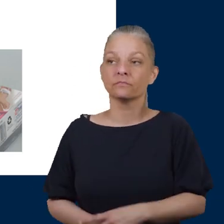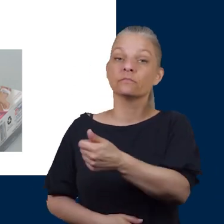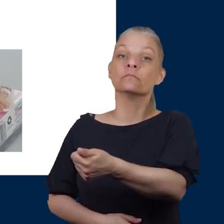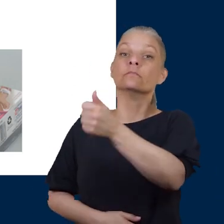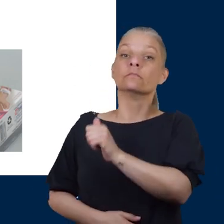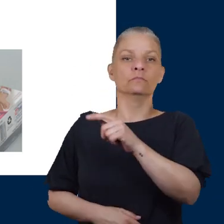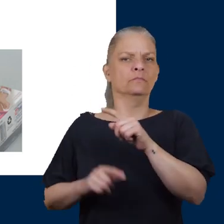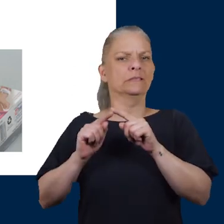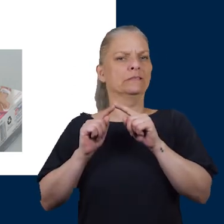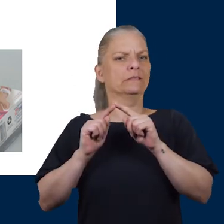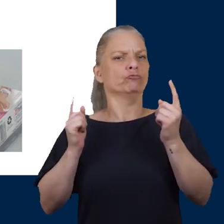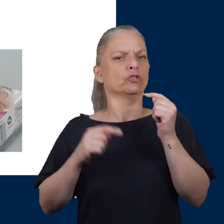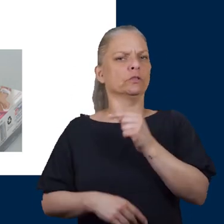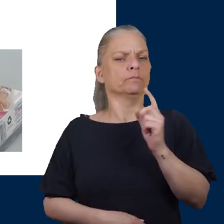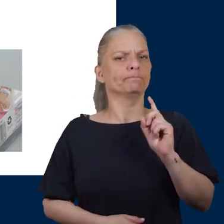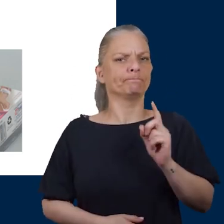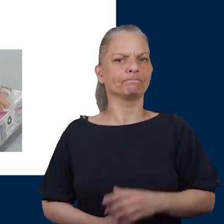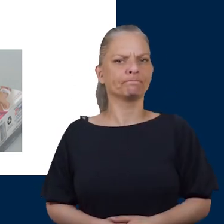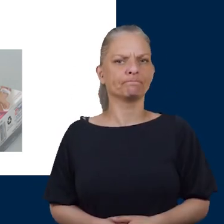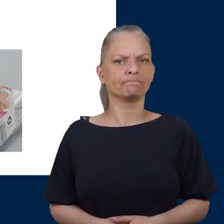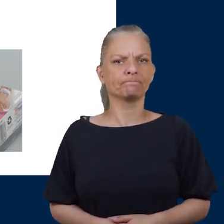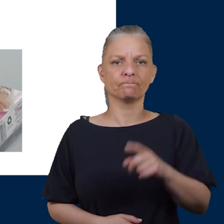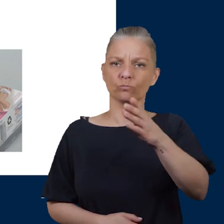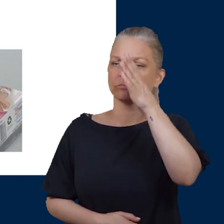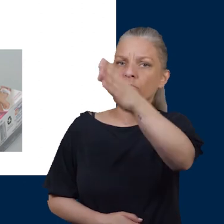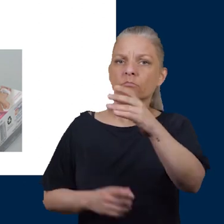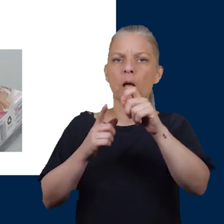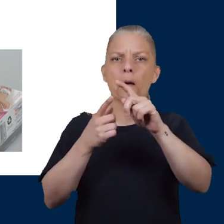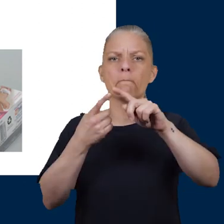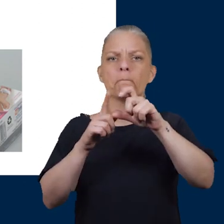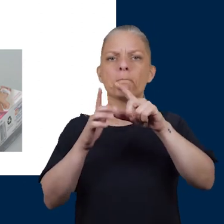The next picture is of different types of files. You may go for a pedicure and these